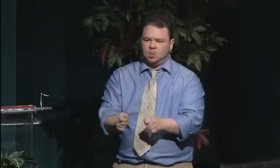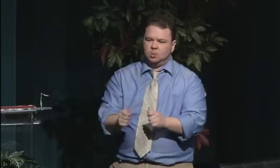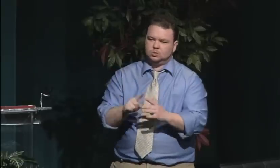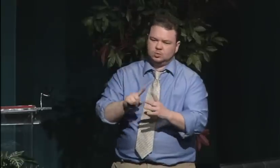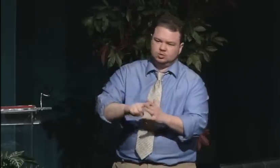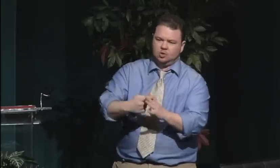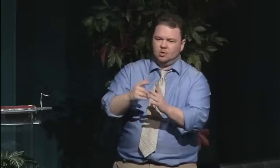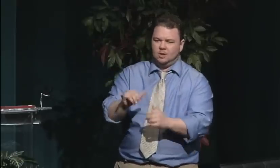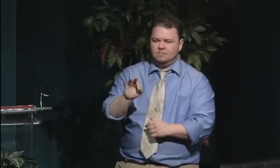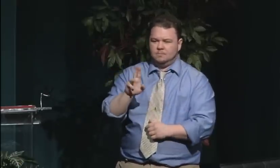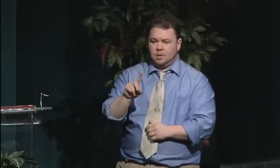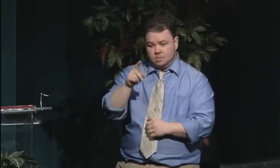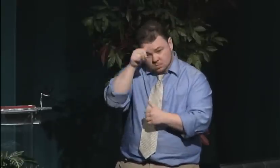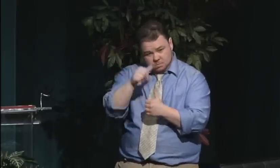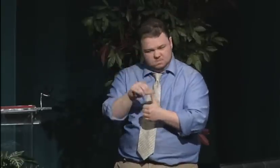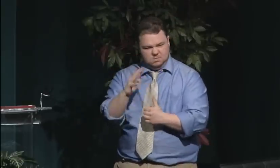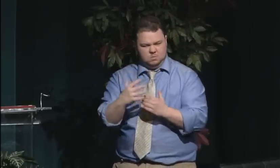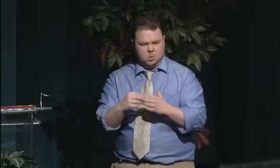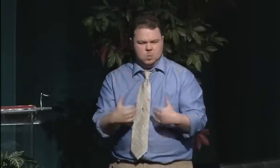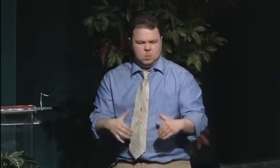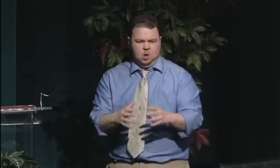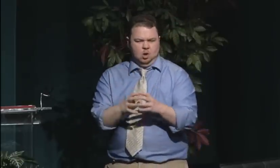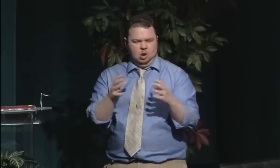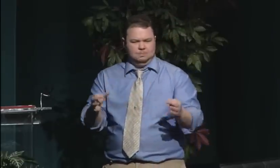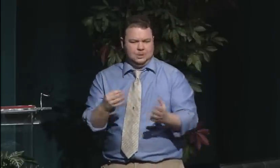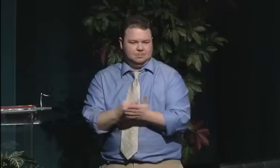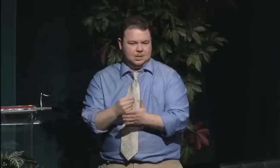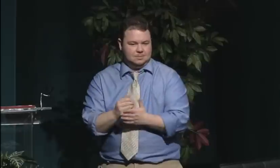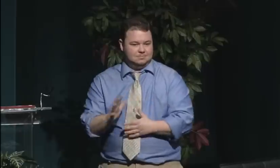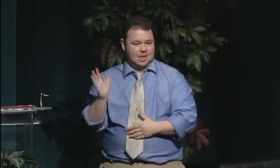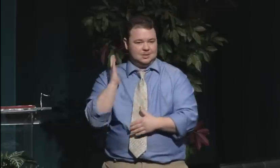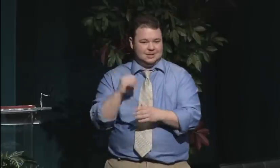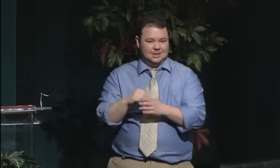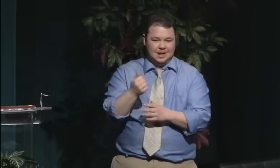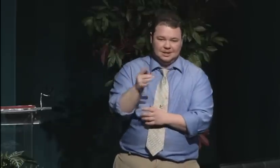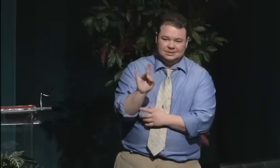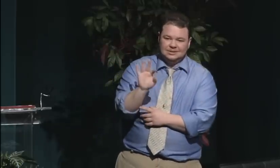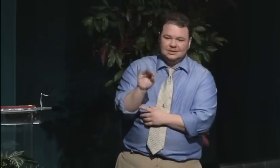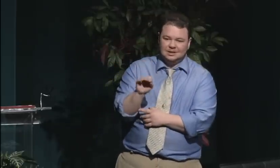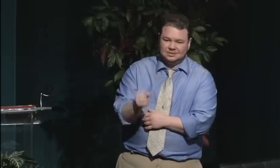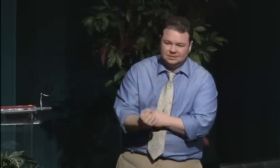No deaf women were admitted for 22 years. Now there was a reaction to that.